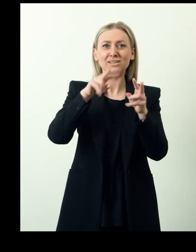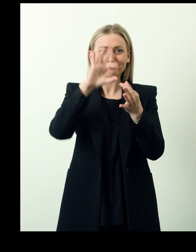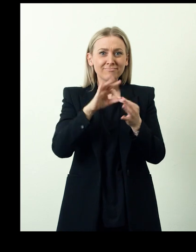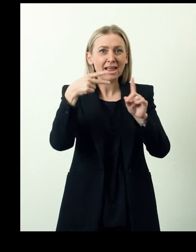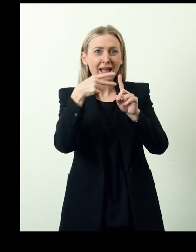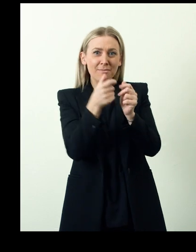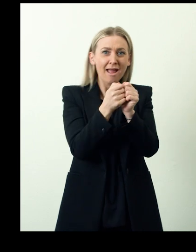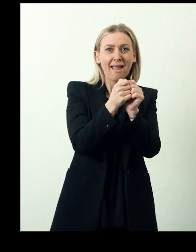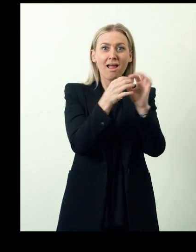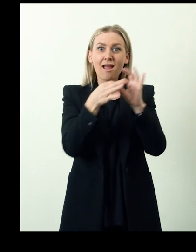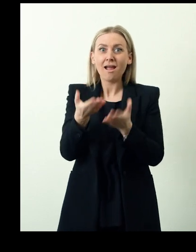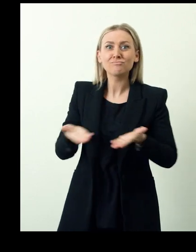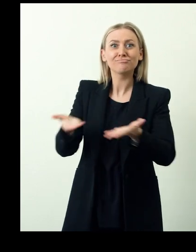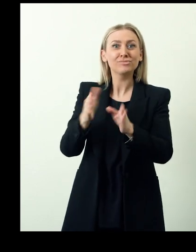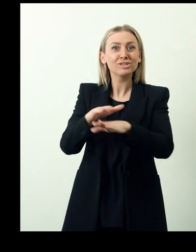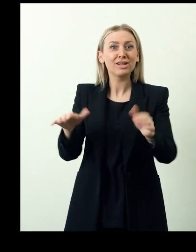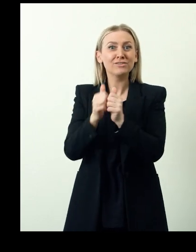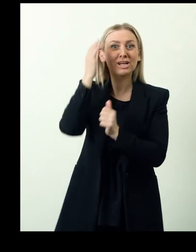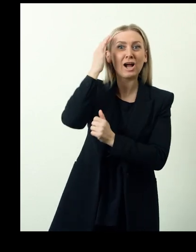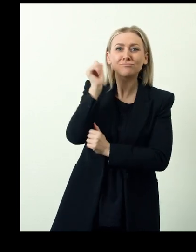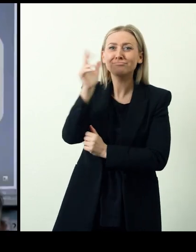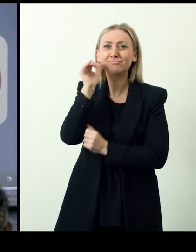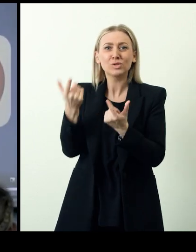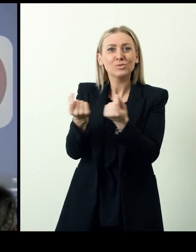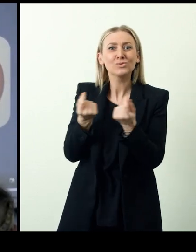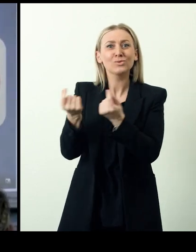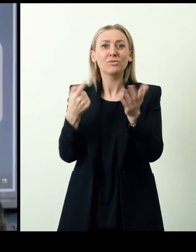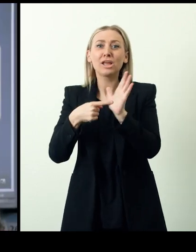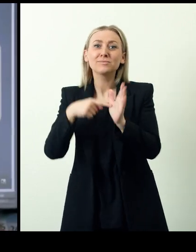A cartoon character featured in videos, mobile apps and print who teaches children